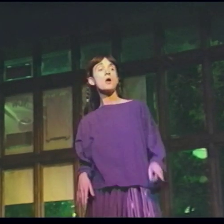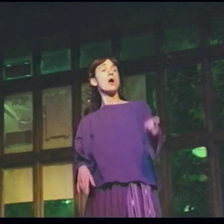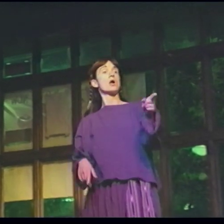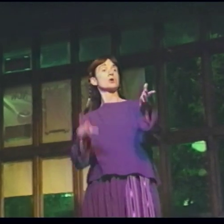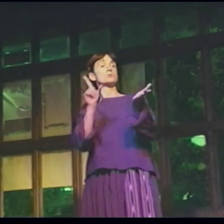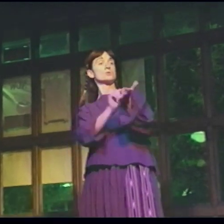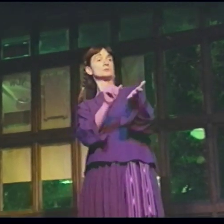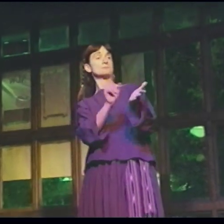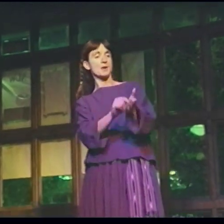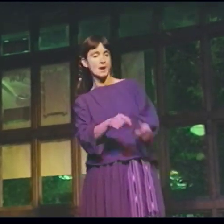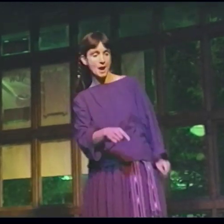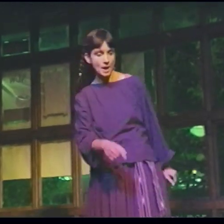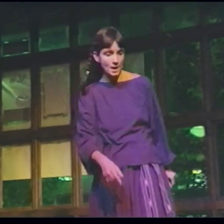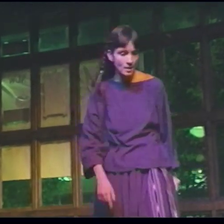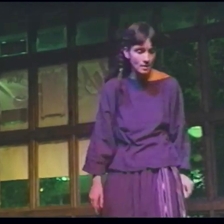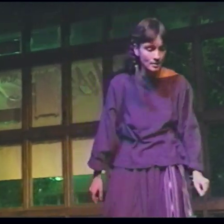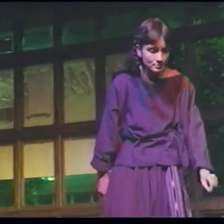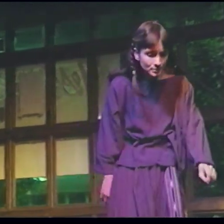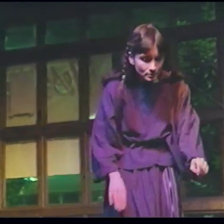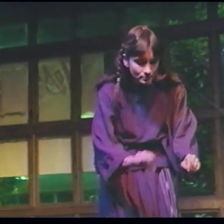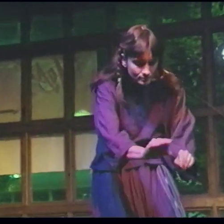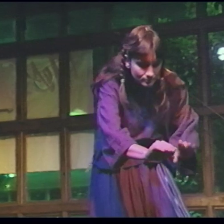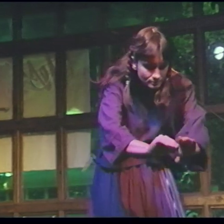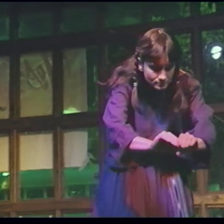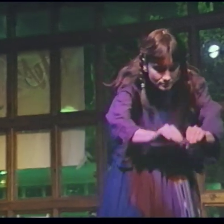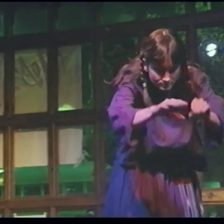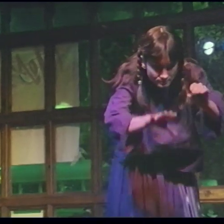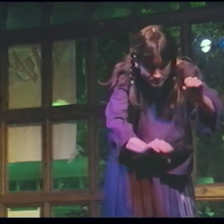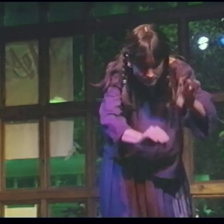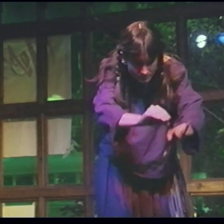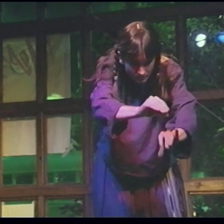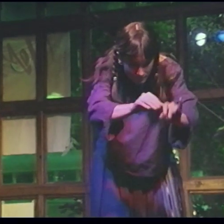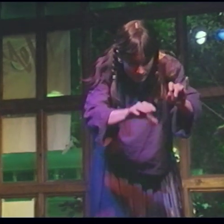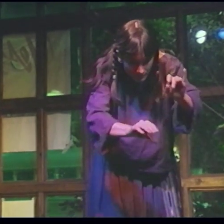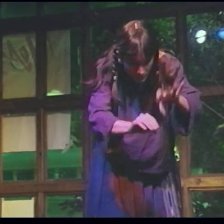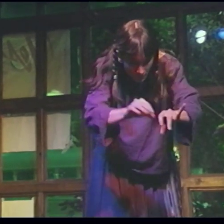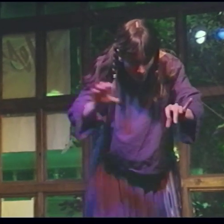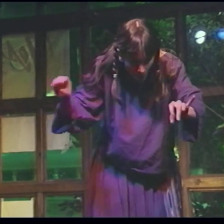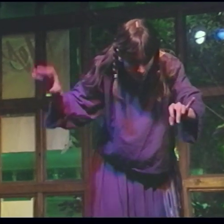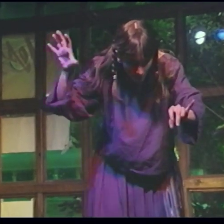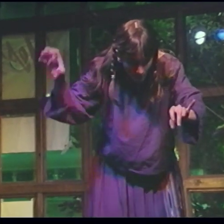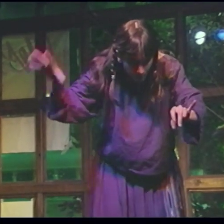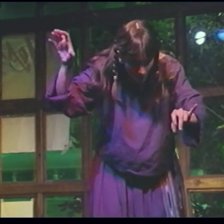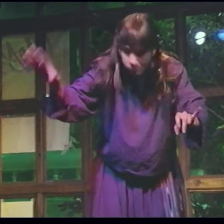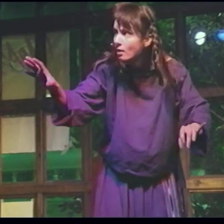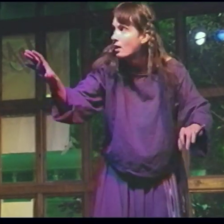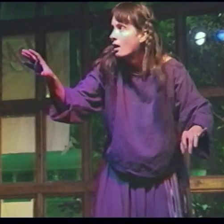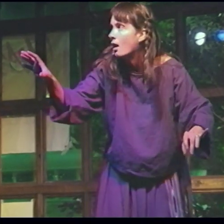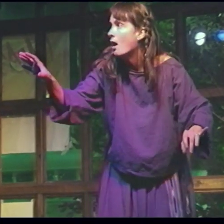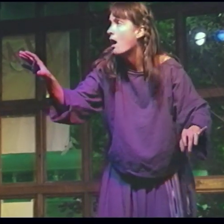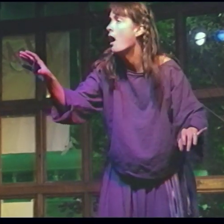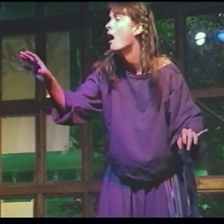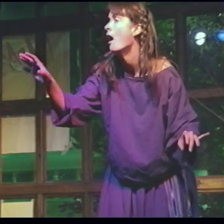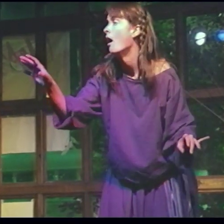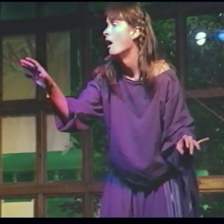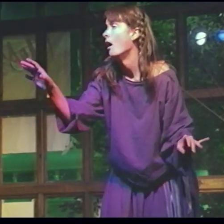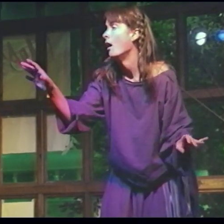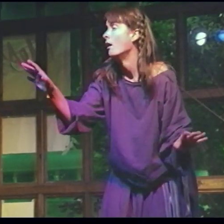And over by the news stand There it was Chocolate! -